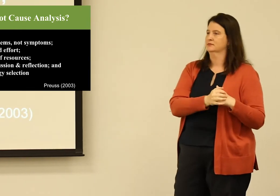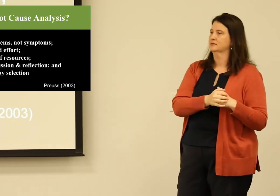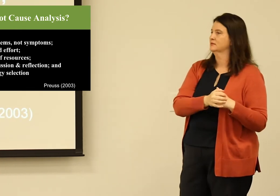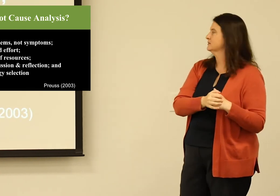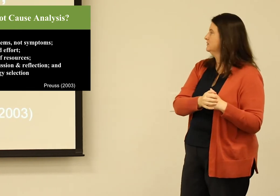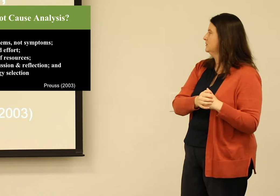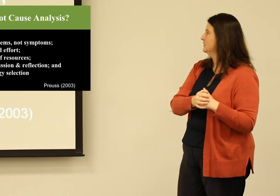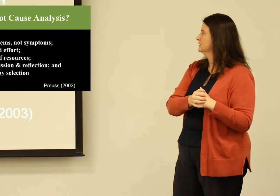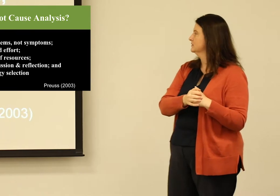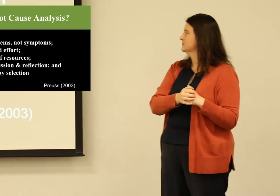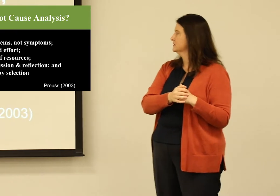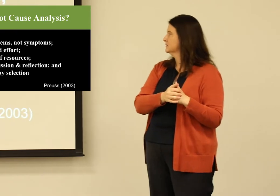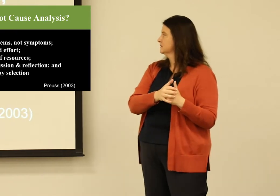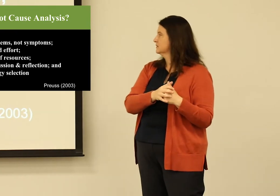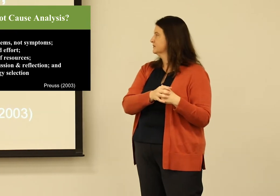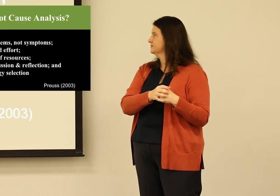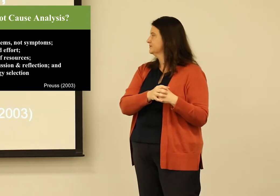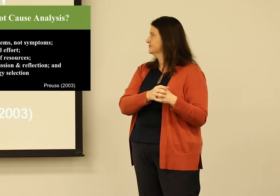So you need to be wise about how you use it.